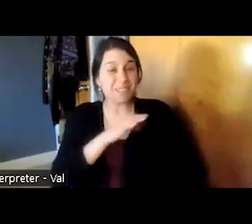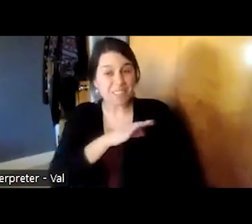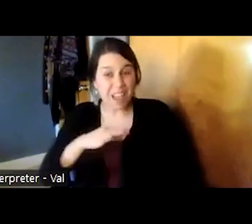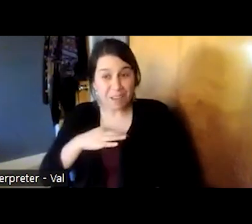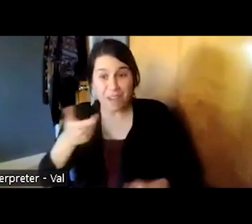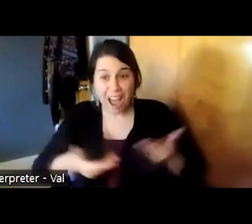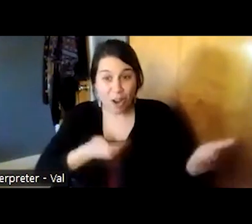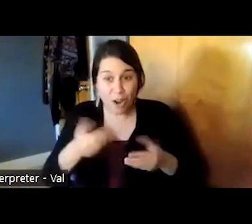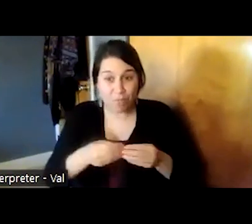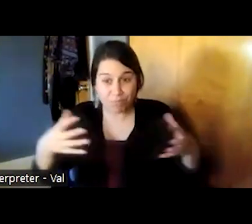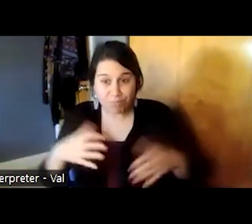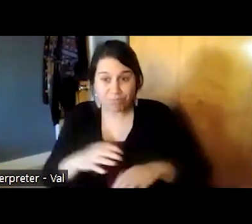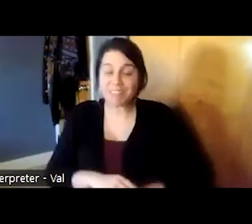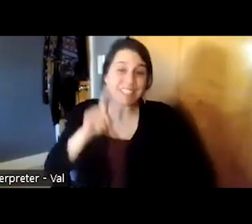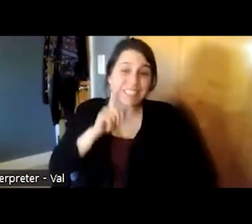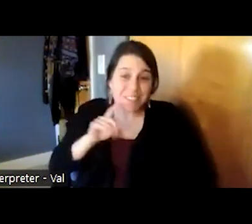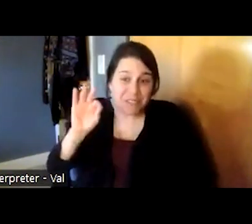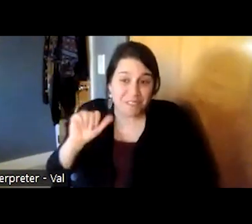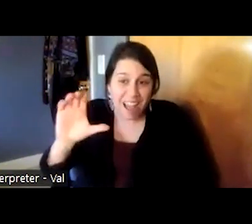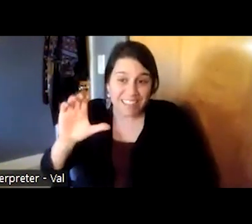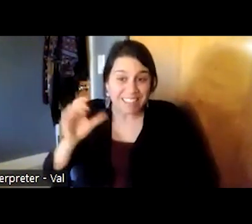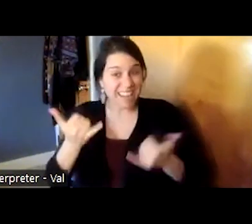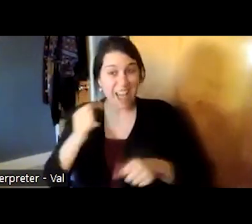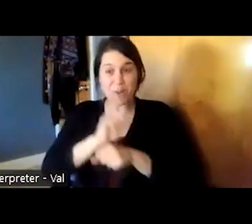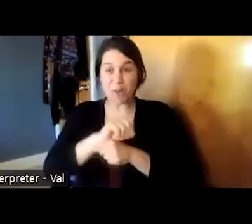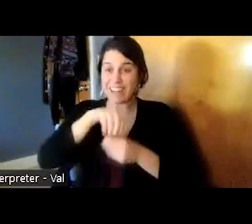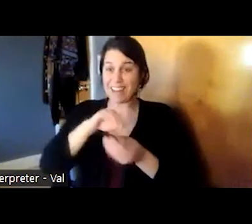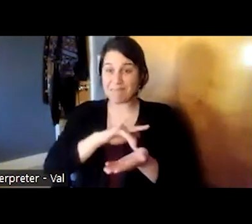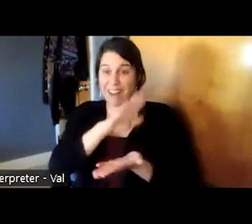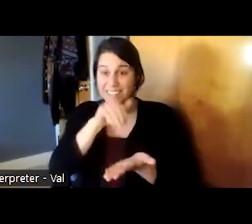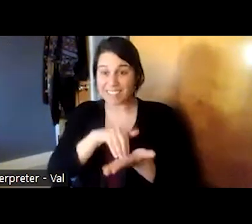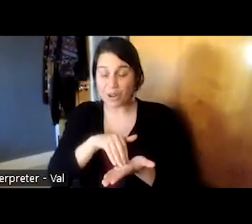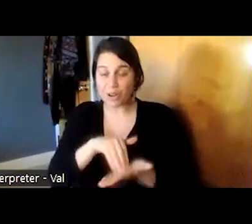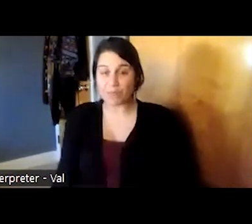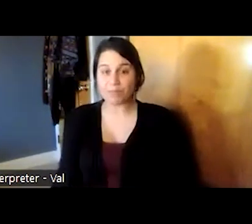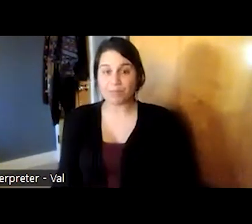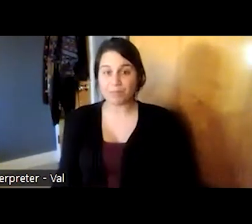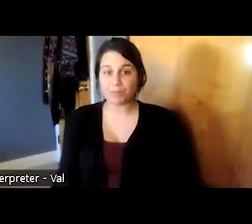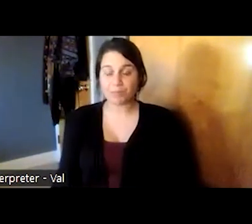deaf faculty who are now working within the medical center and we've conducted a great deal